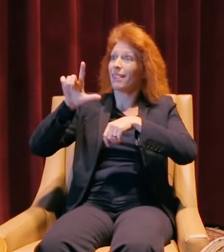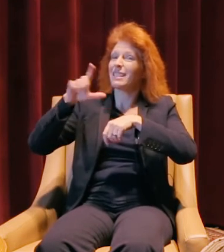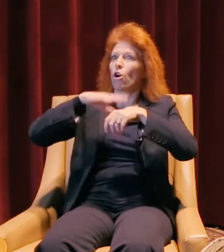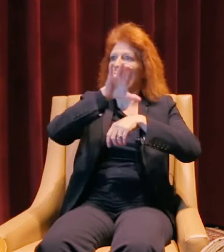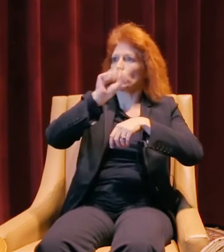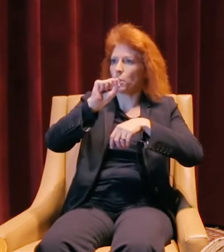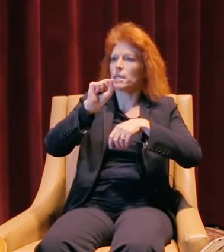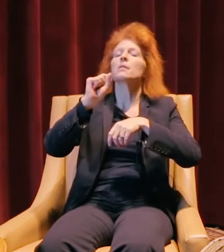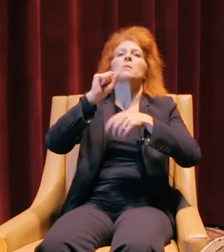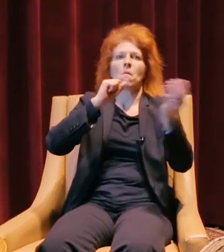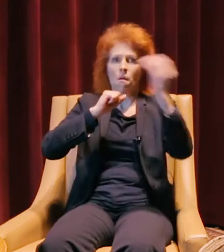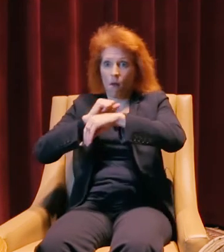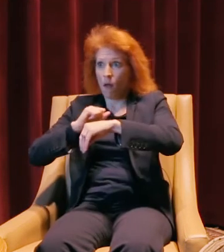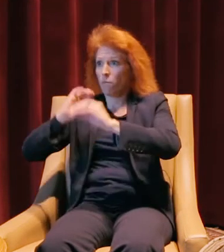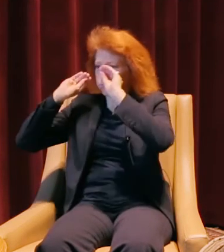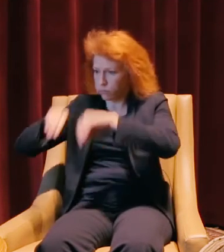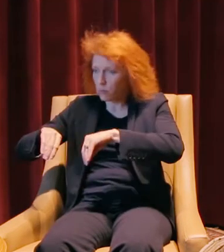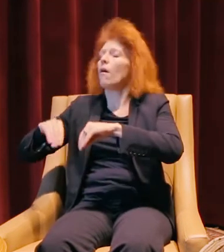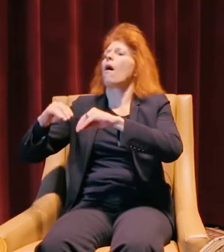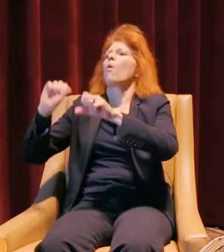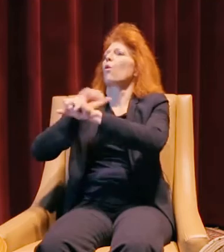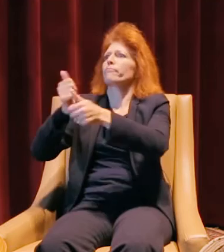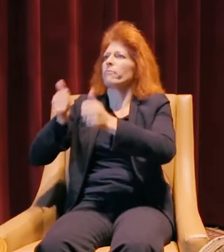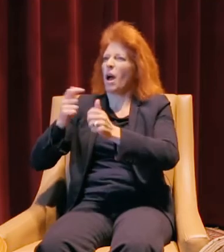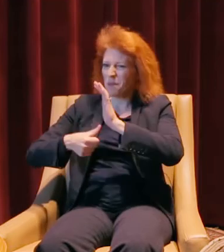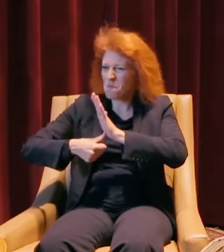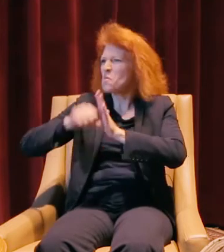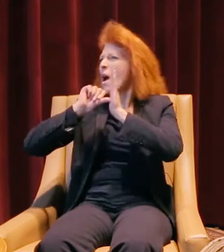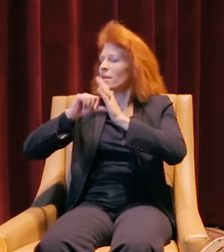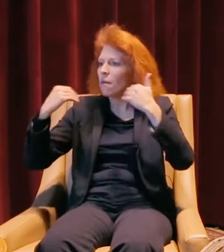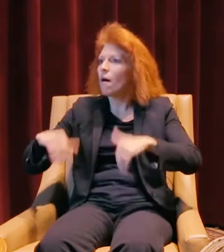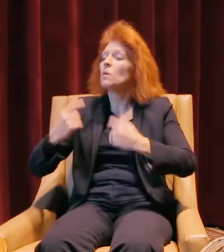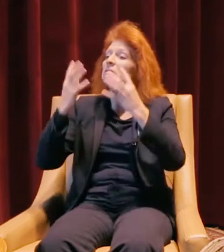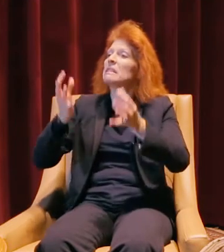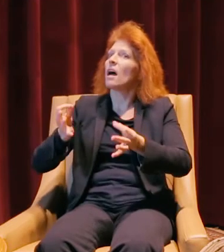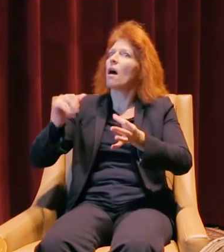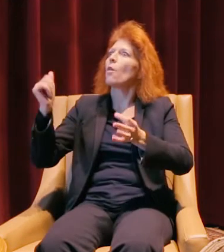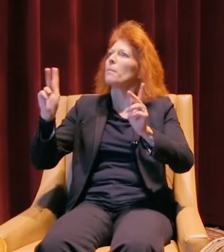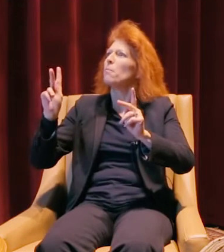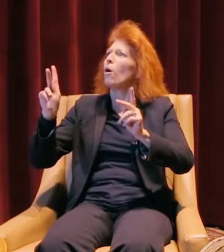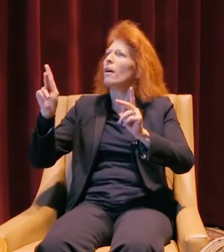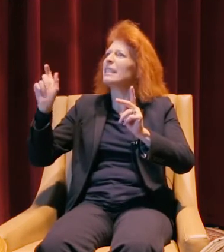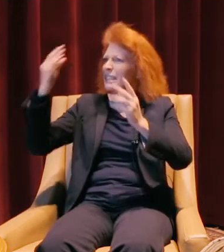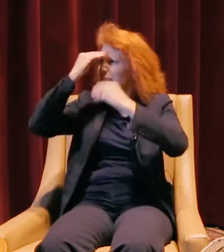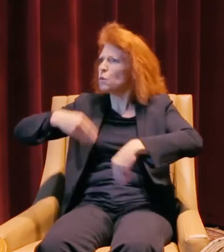I tried it, and it worked fantastically. I was so impressed with the product that I decided that other people needed to know about these products,